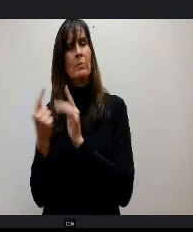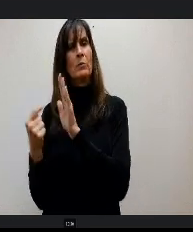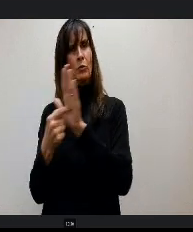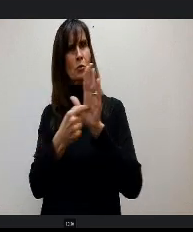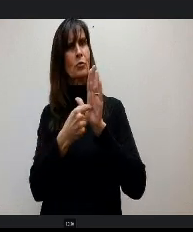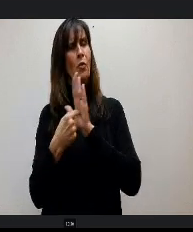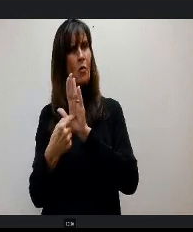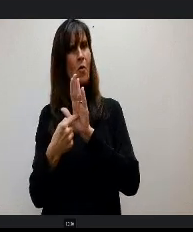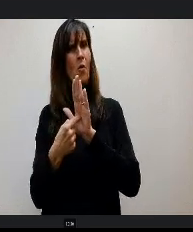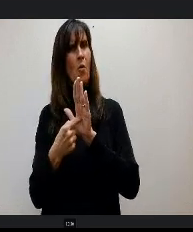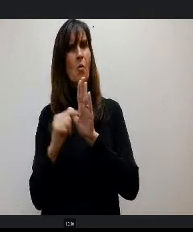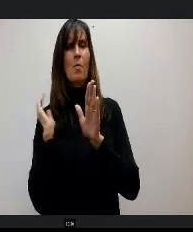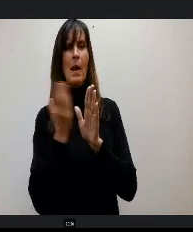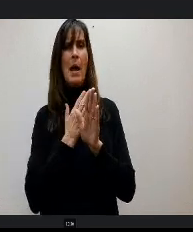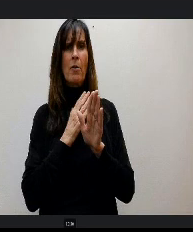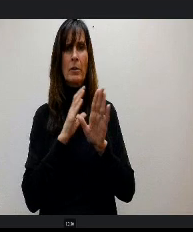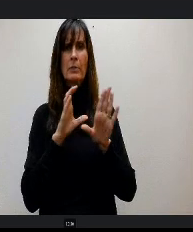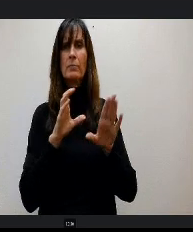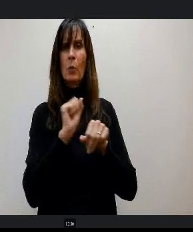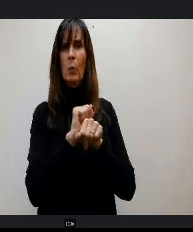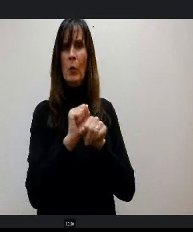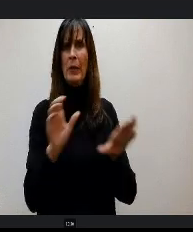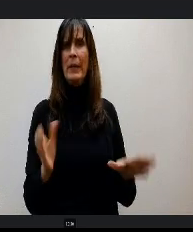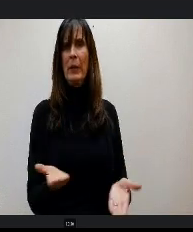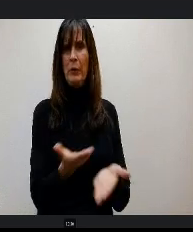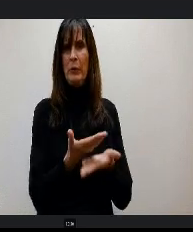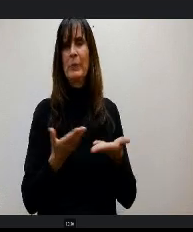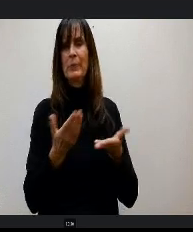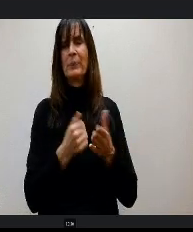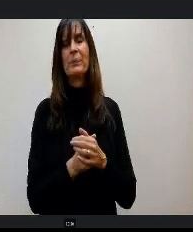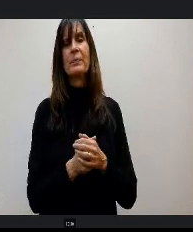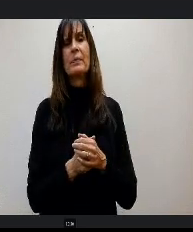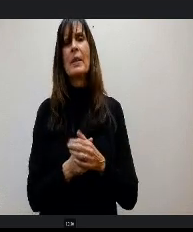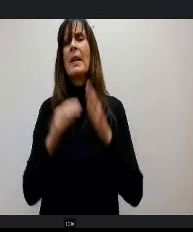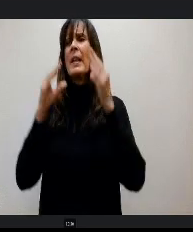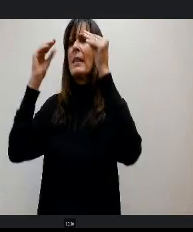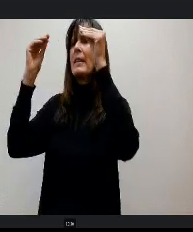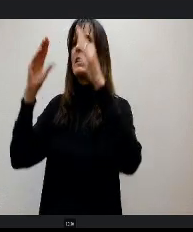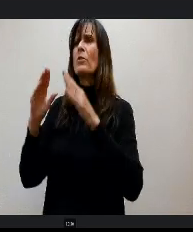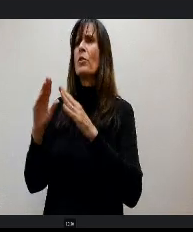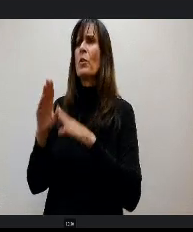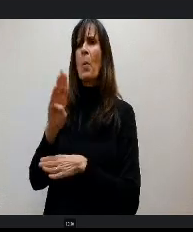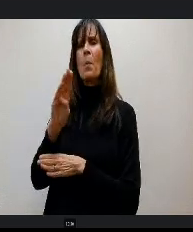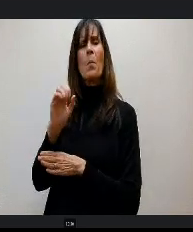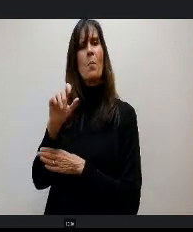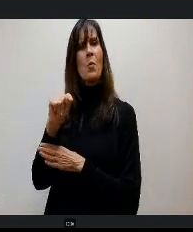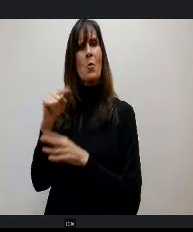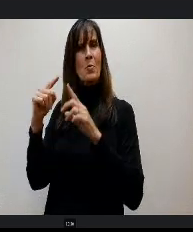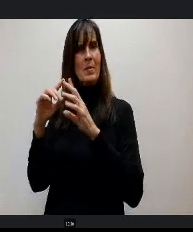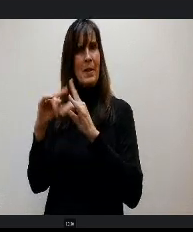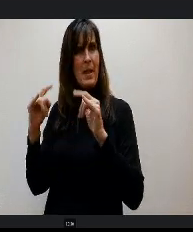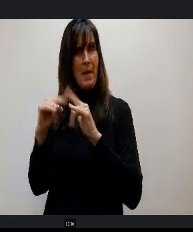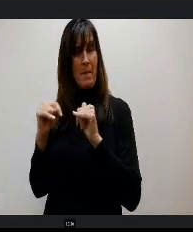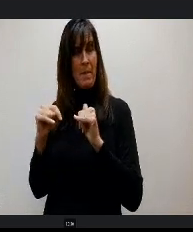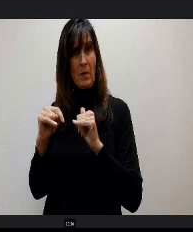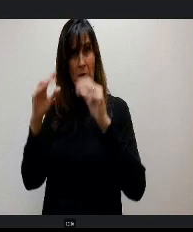we do specific here in Colorado, OK, the teacher boot camps love that. Yes. Do teachers pay some of a tuition or fee to attend?